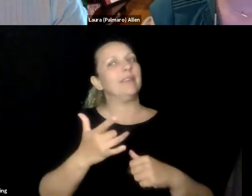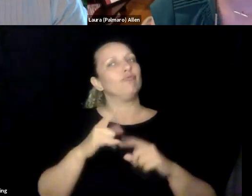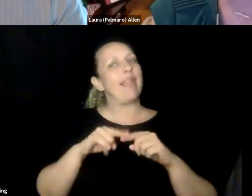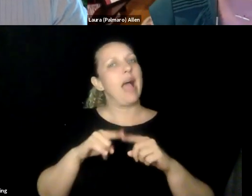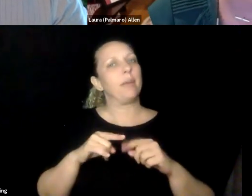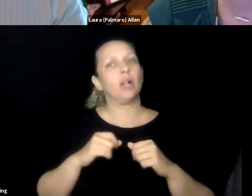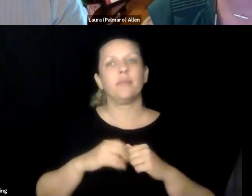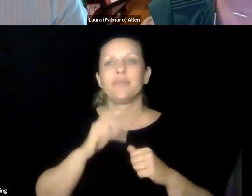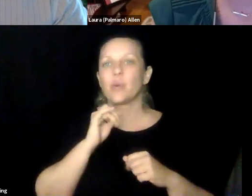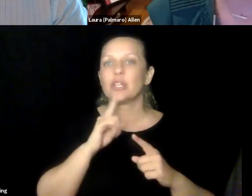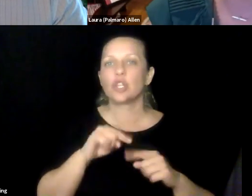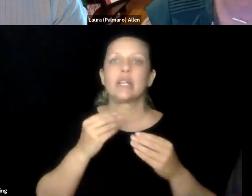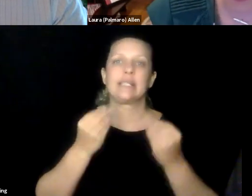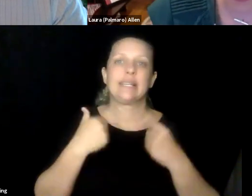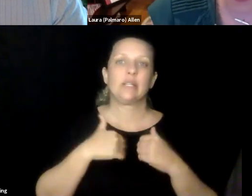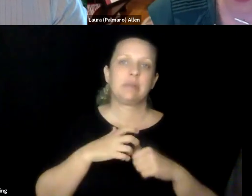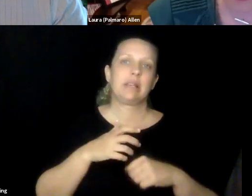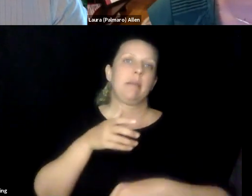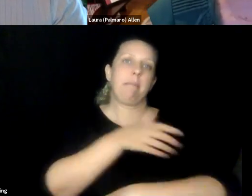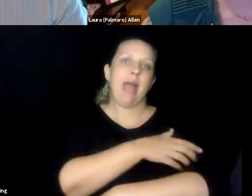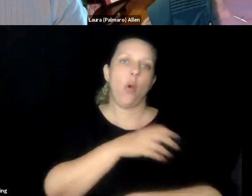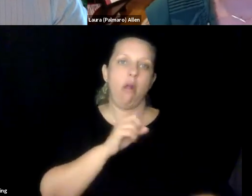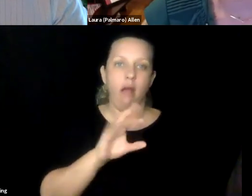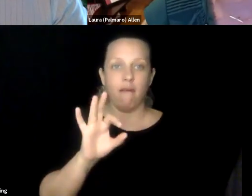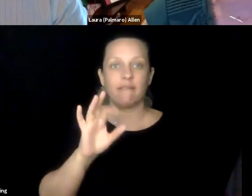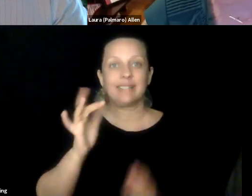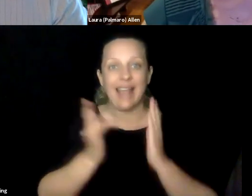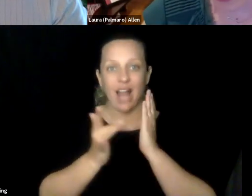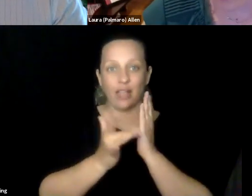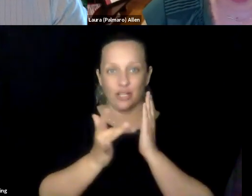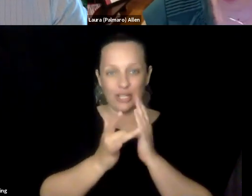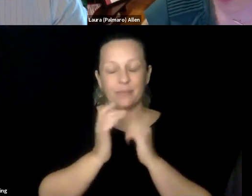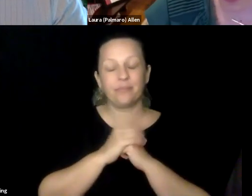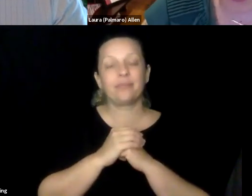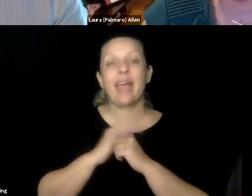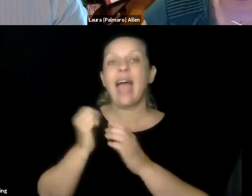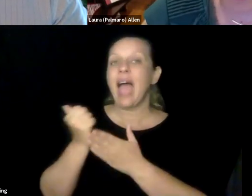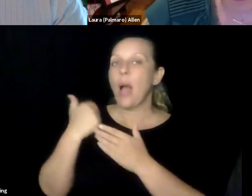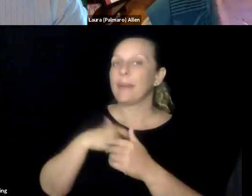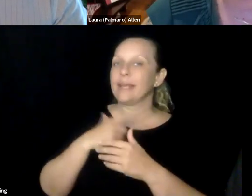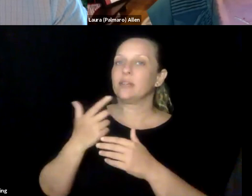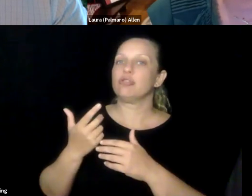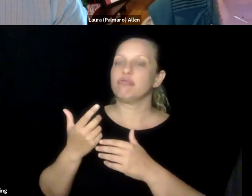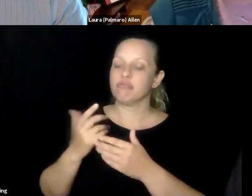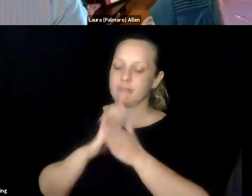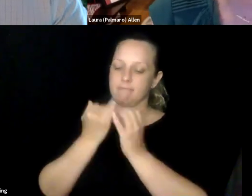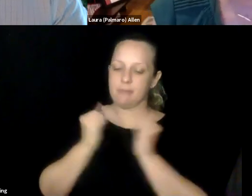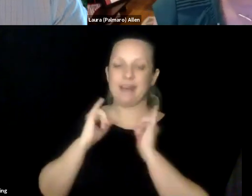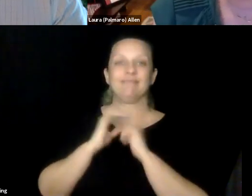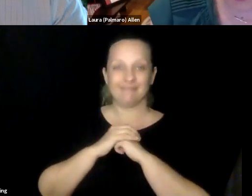mostly reliable. Of course there were lots of errors in that process, but it was mostly reliable, and really started to teach me the true power of